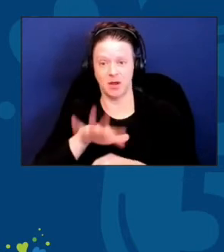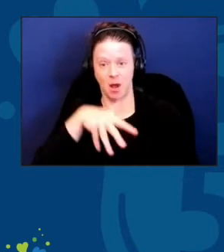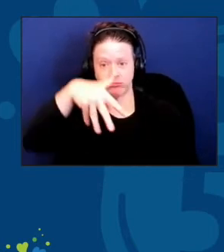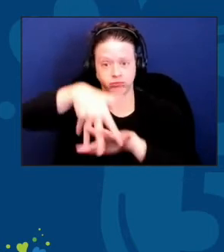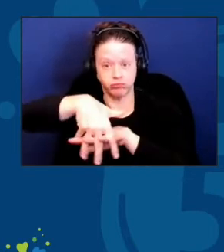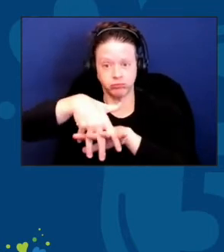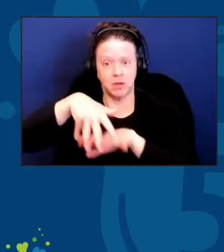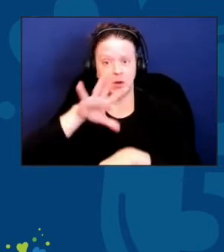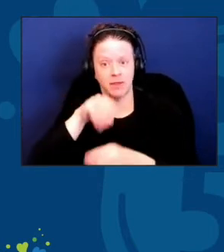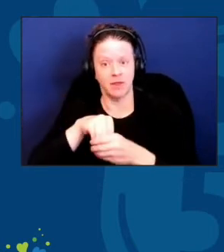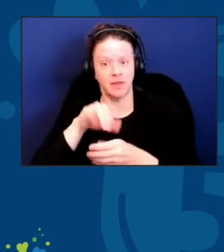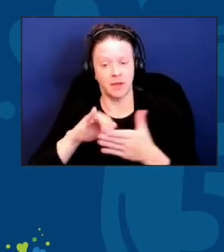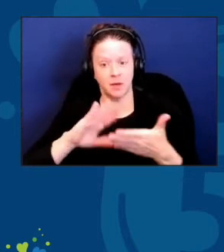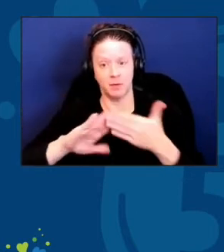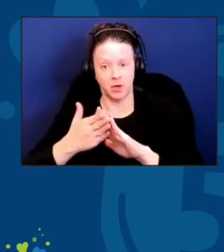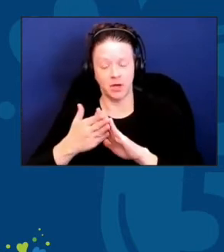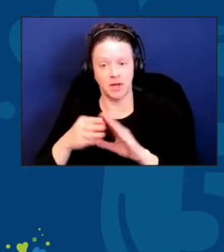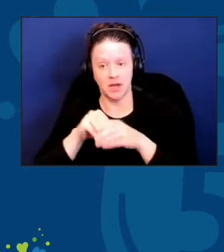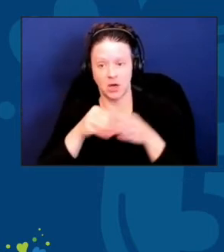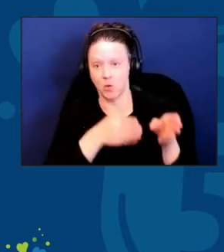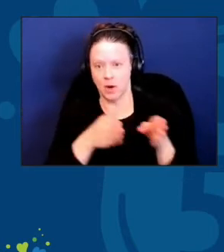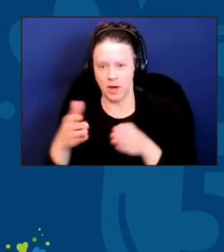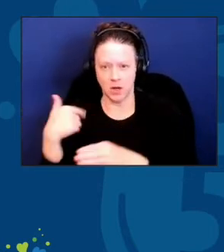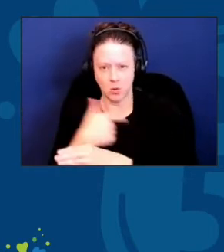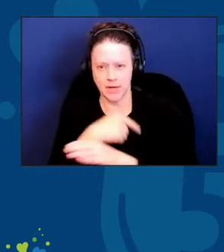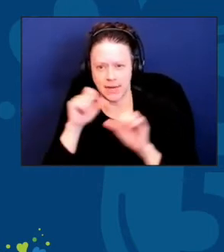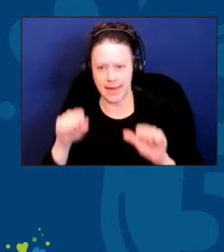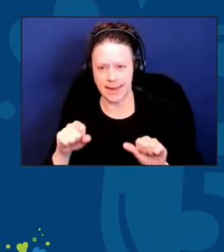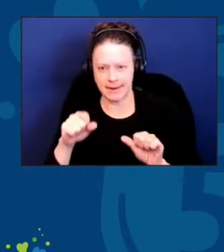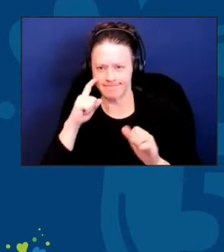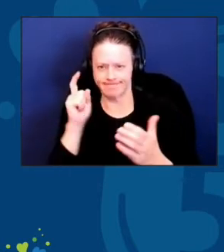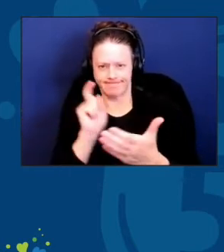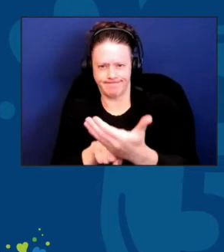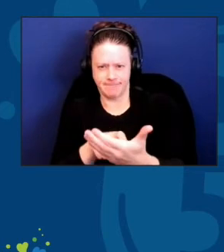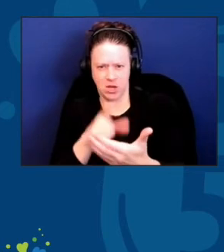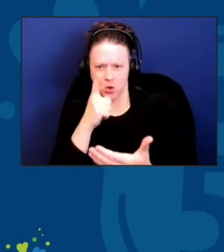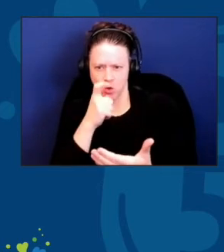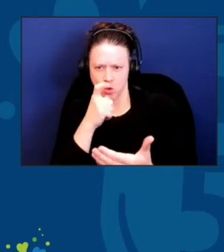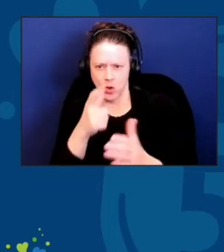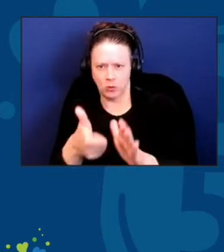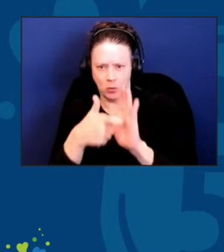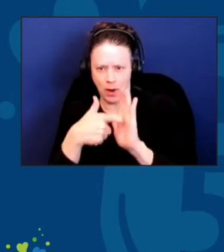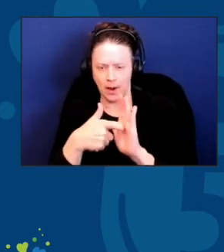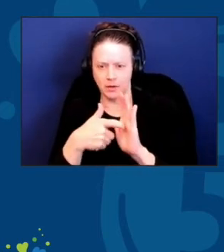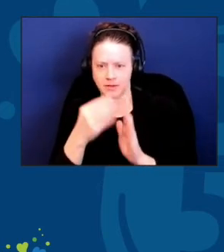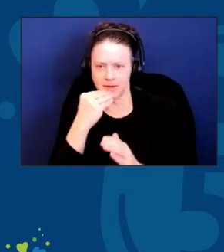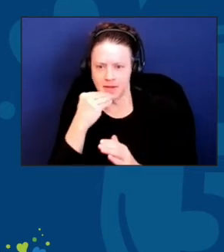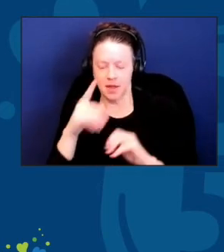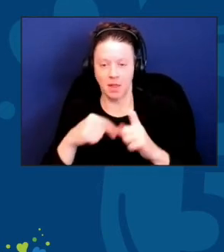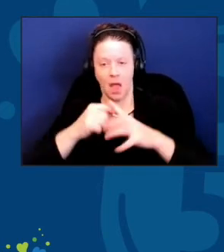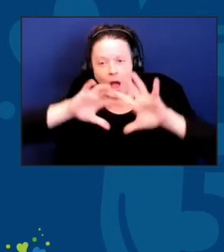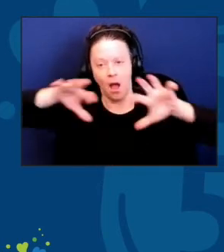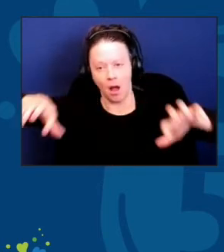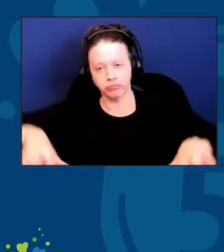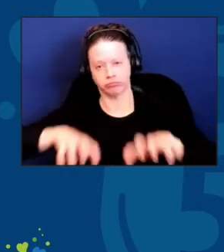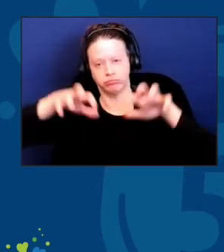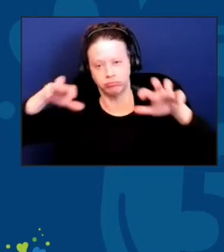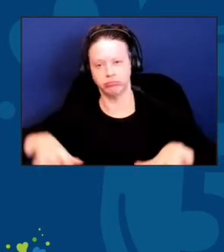in a way that we could identify who required those meals and then create a massive effort to harness volunteers